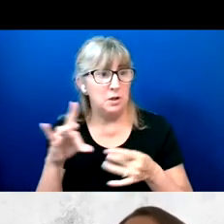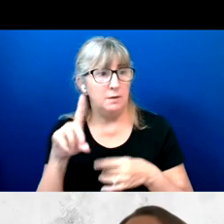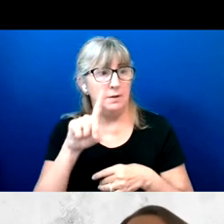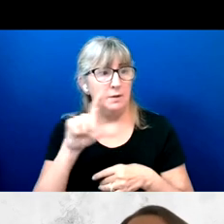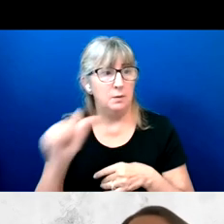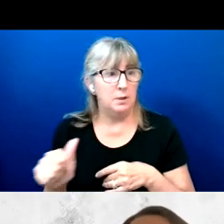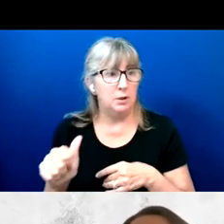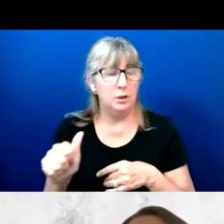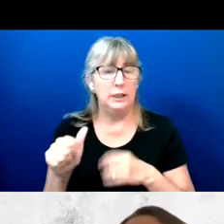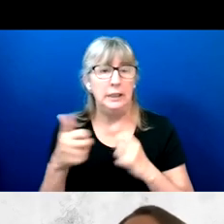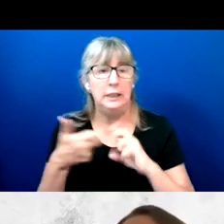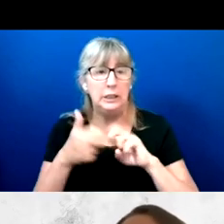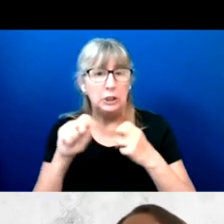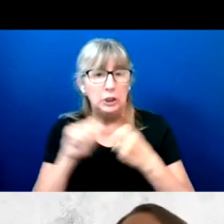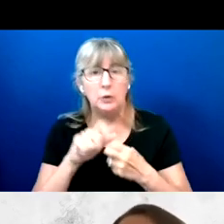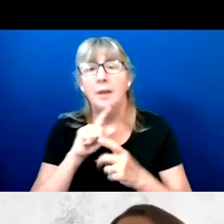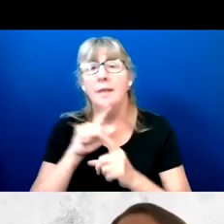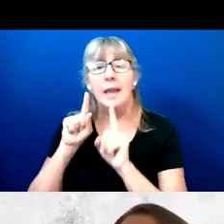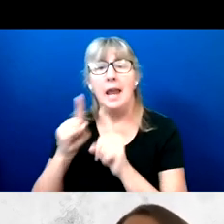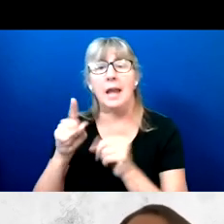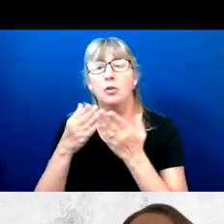is a resounding no.